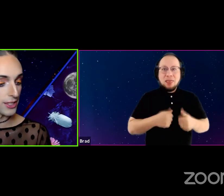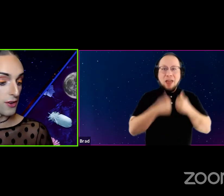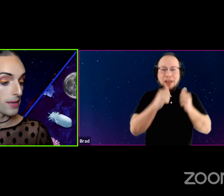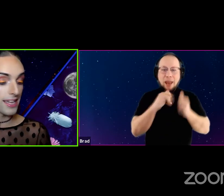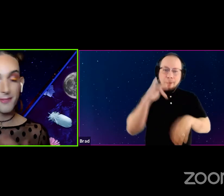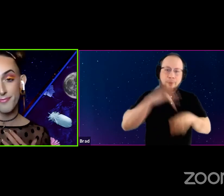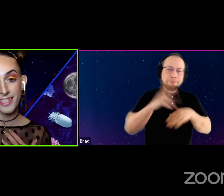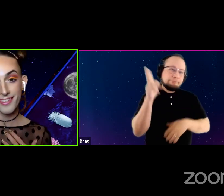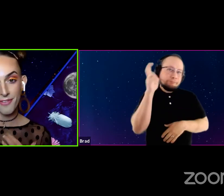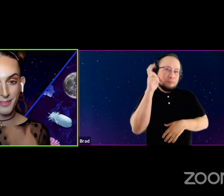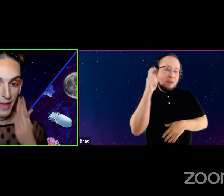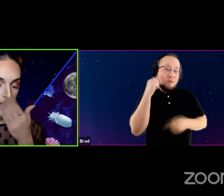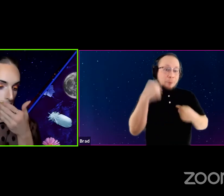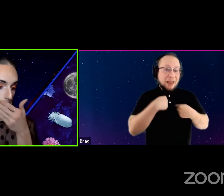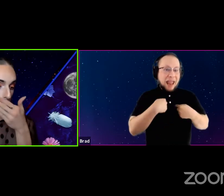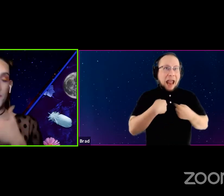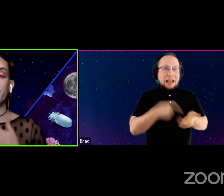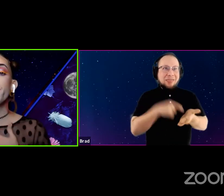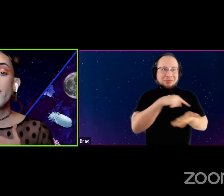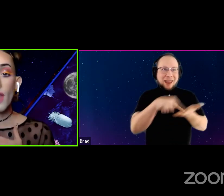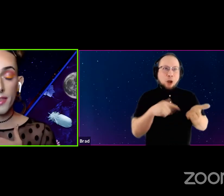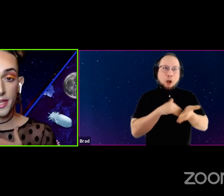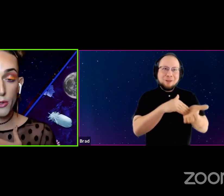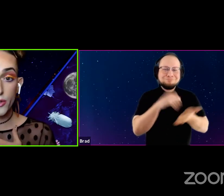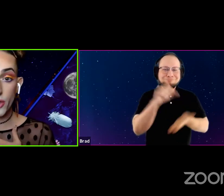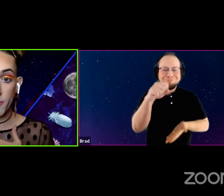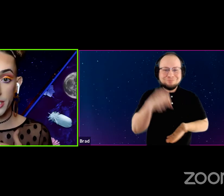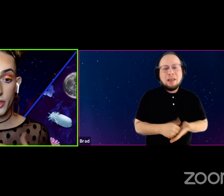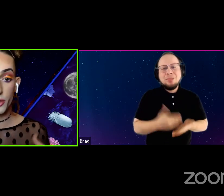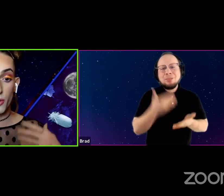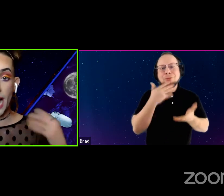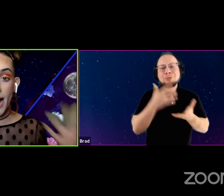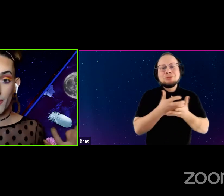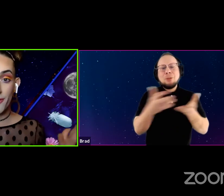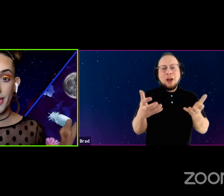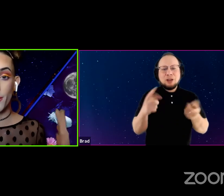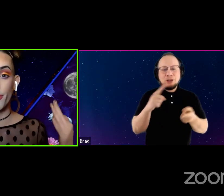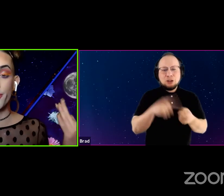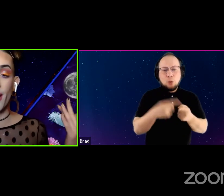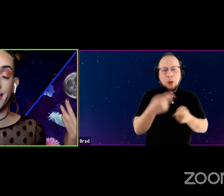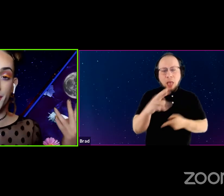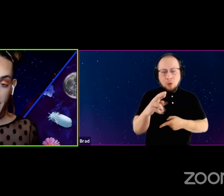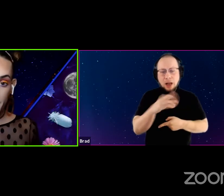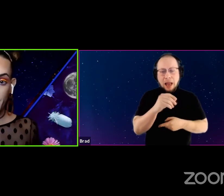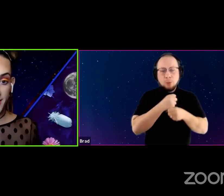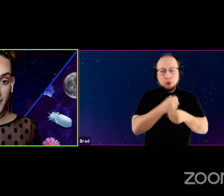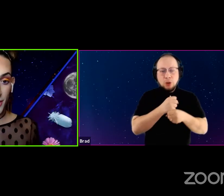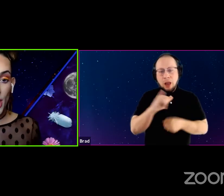Which for me is often. Thank you to much to Howlround, and our producer Island, Shakespeare Festival,